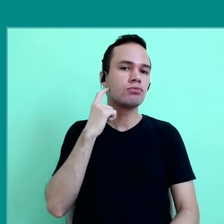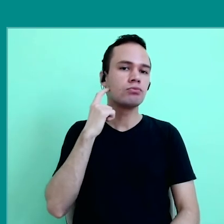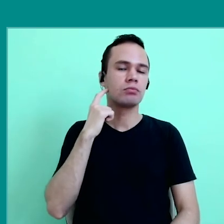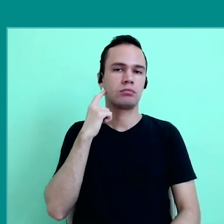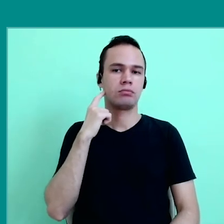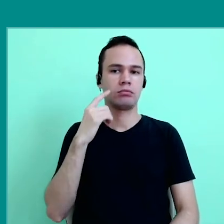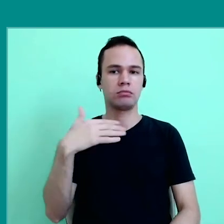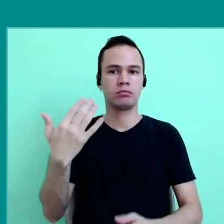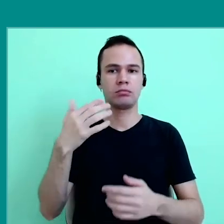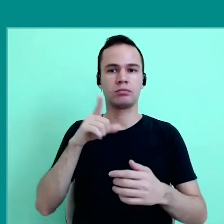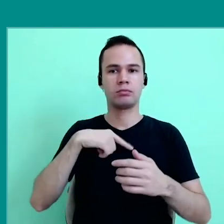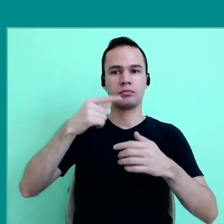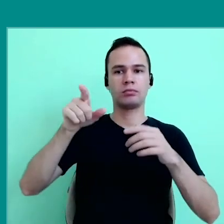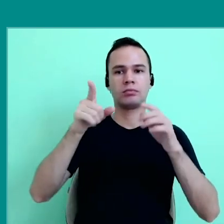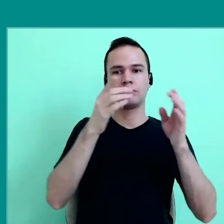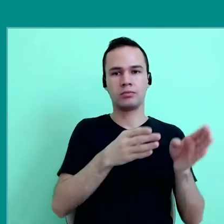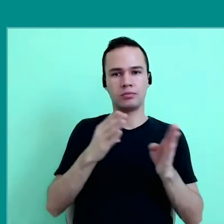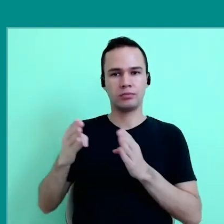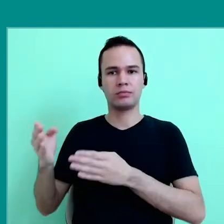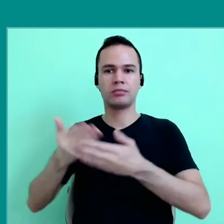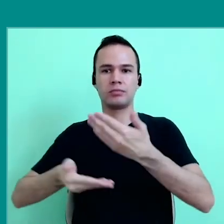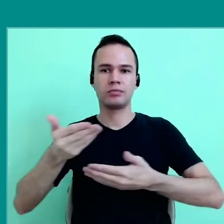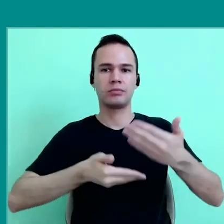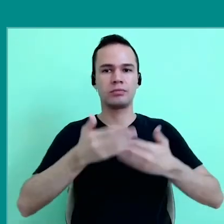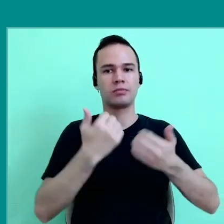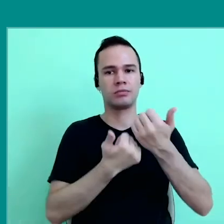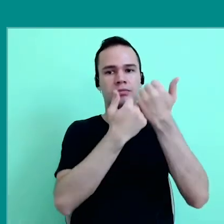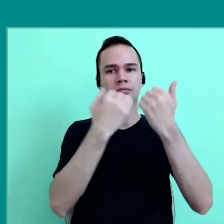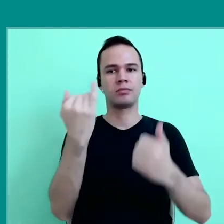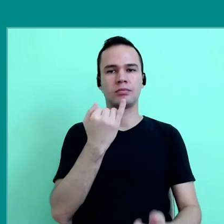so, that blackboard provided an exchange, it was an important support.